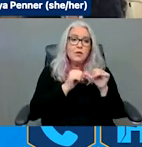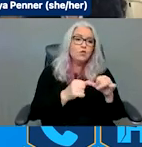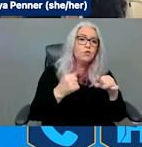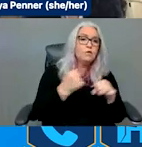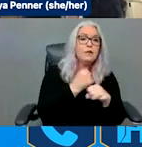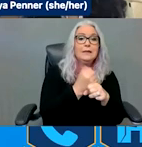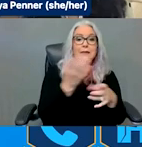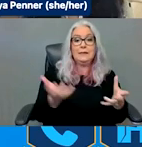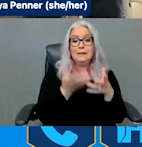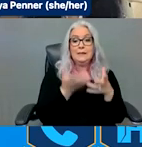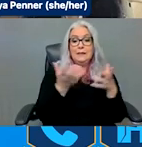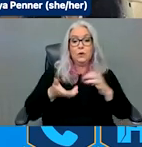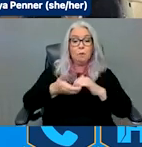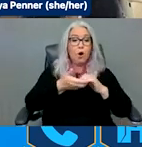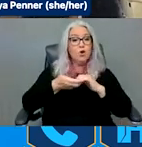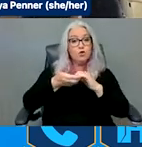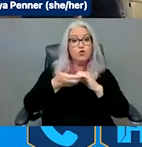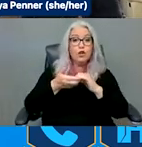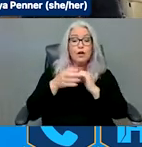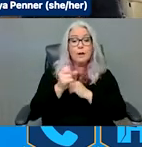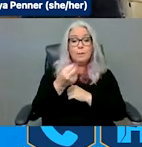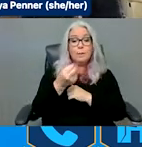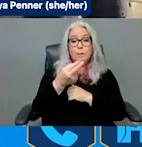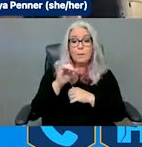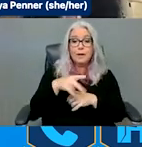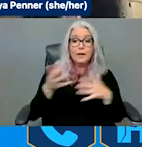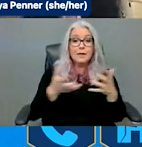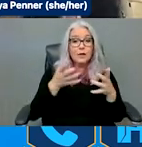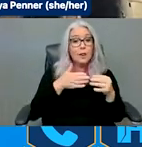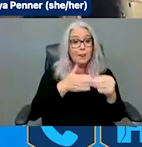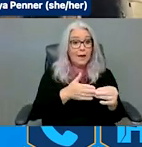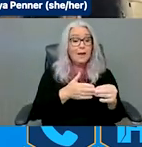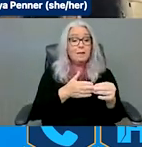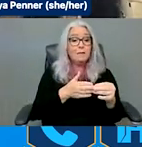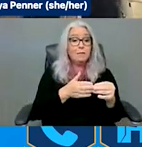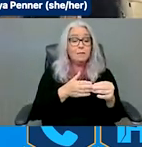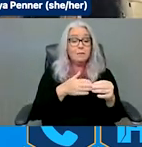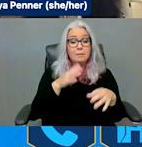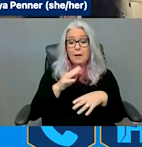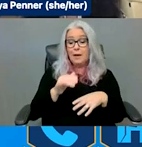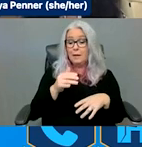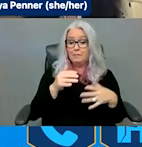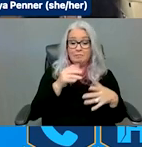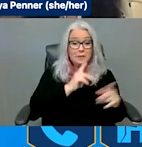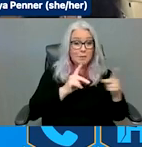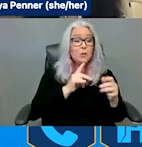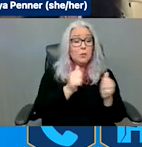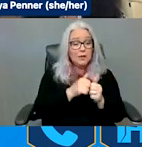Partnership, led by people with disabilities for people with disabilities, continue to highlight that we are not vulnerable. We are resilient;